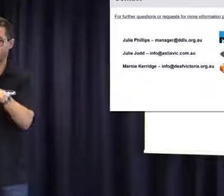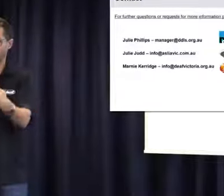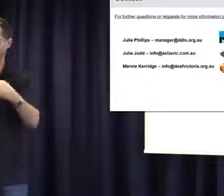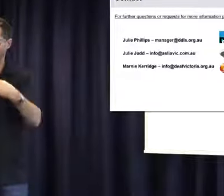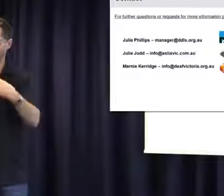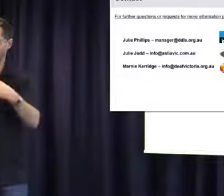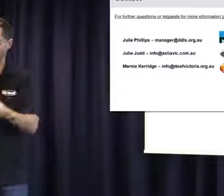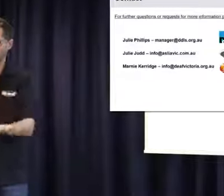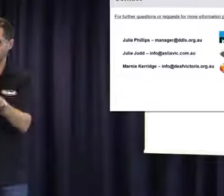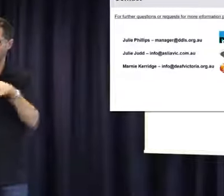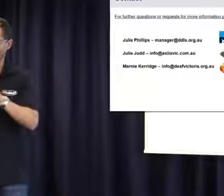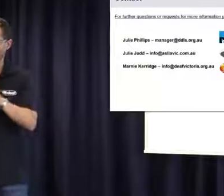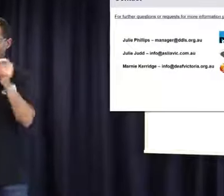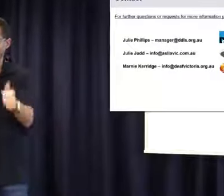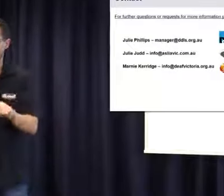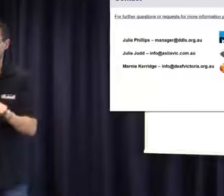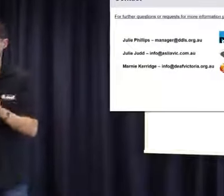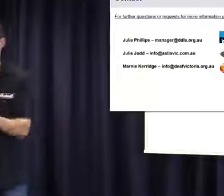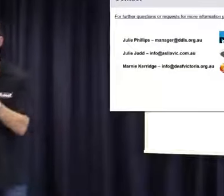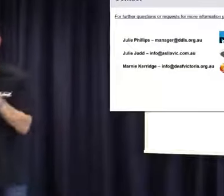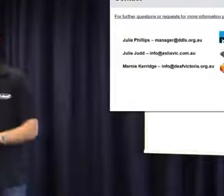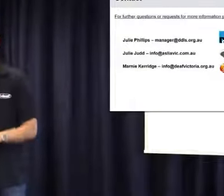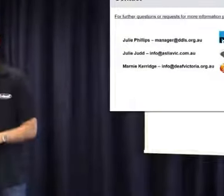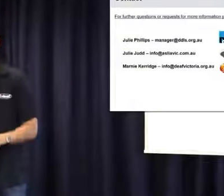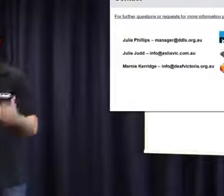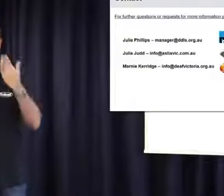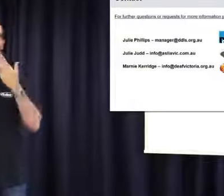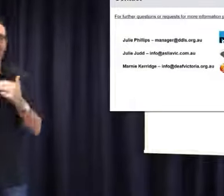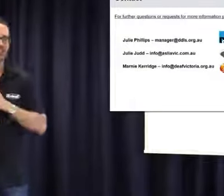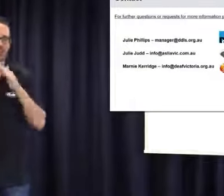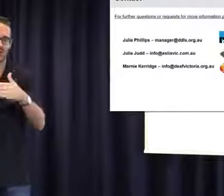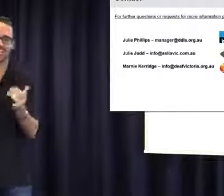establish, we're more than happy to work with you to support you in that and also upload